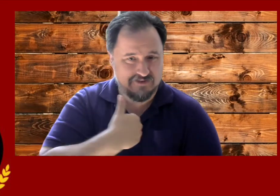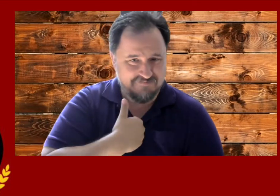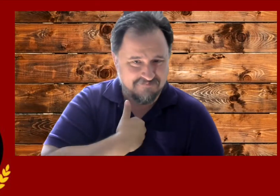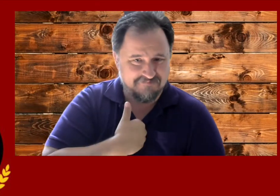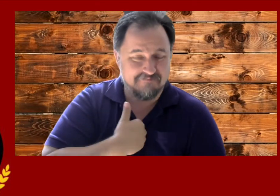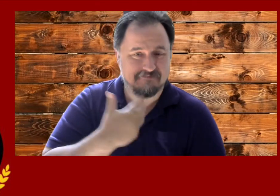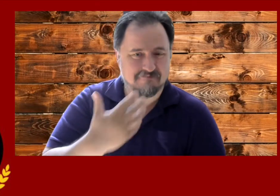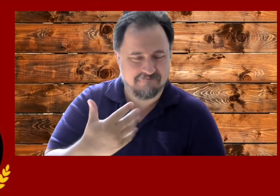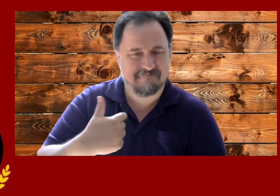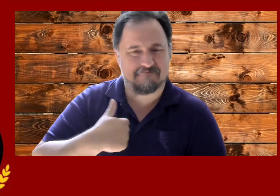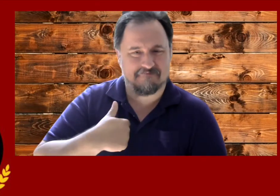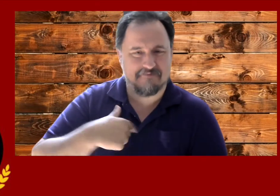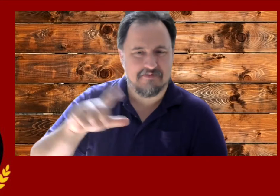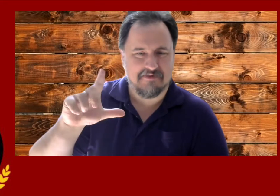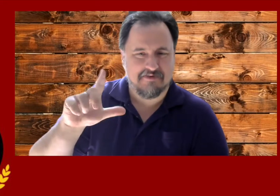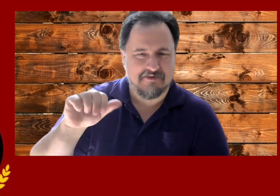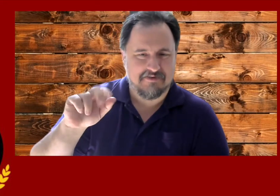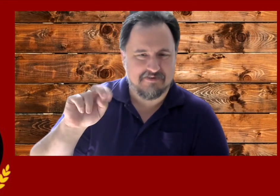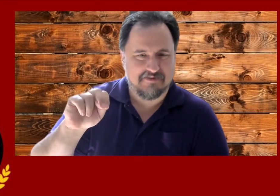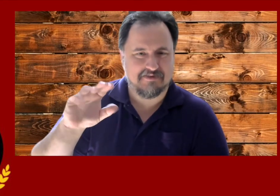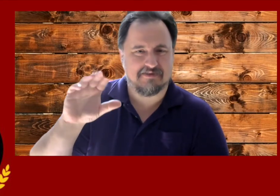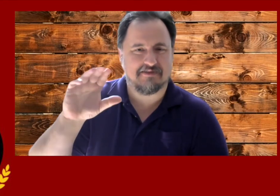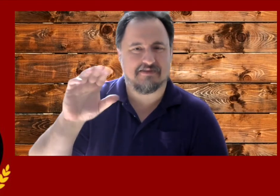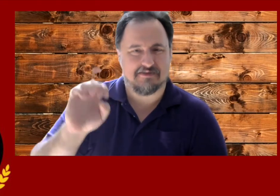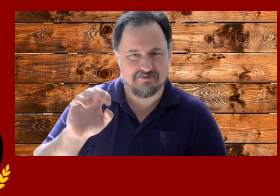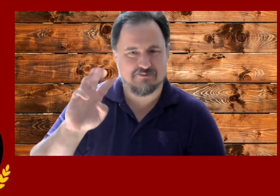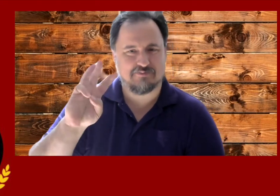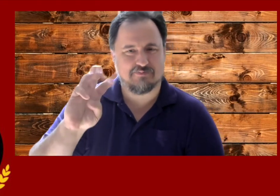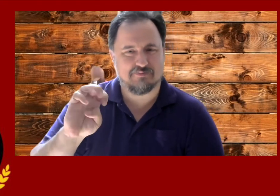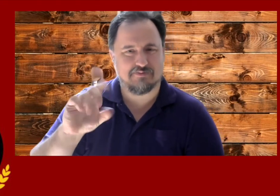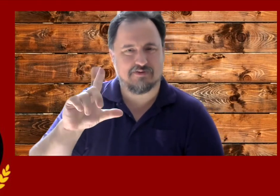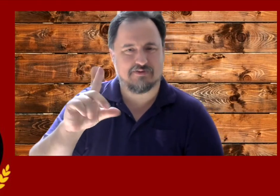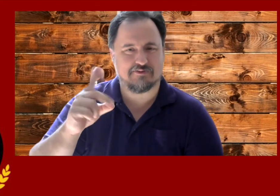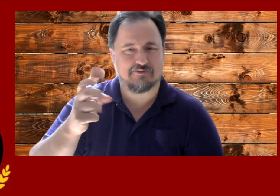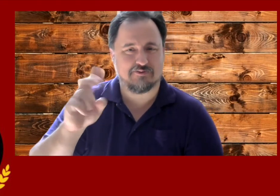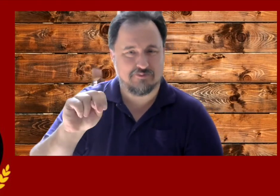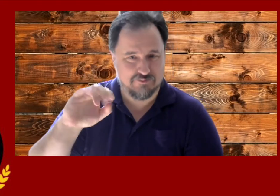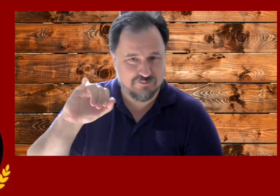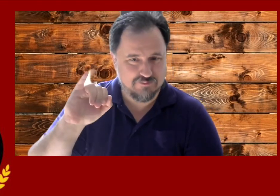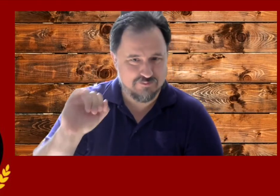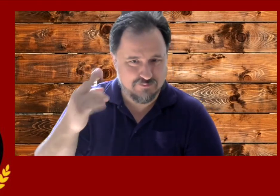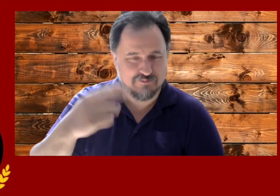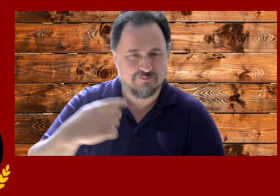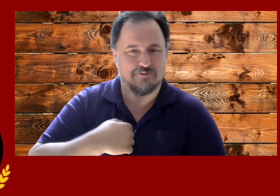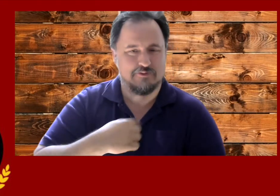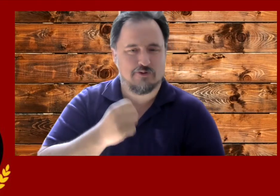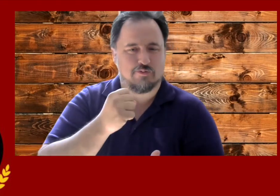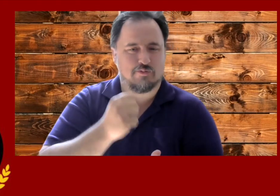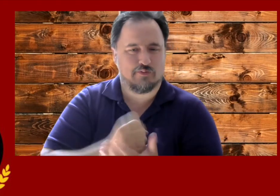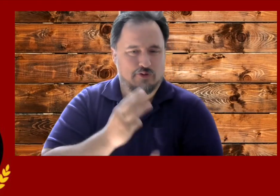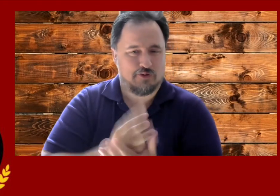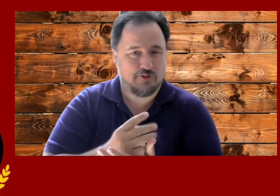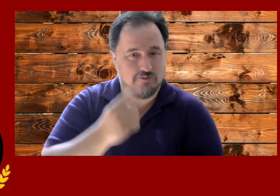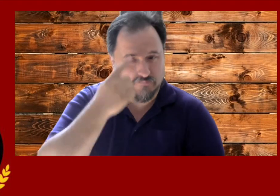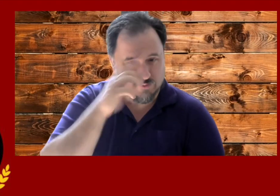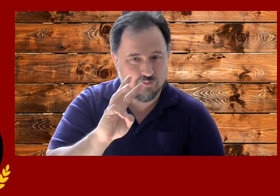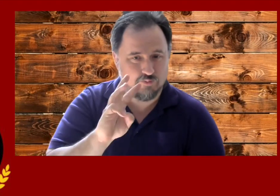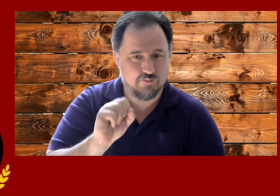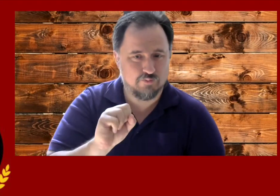My name is Lance Weldgen, Jr. I'm the social worker here at Wisconsin School for the Deaf.